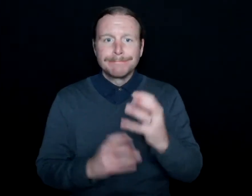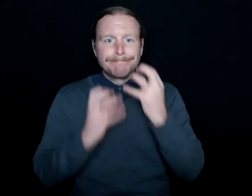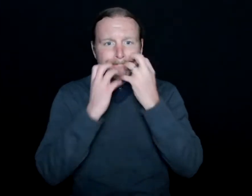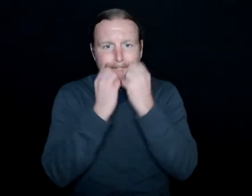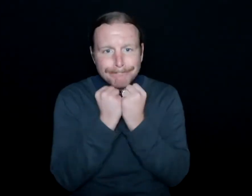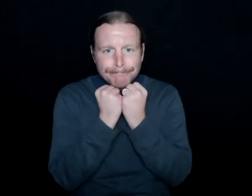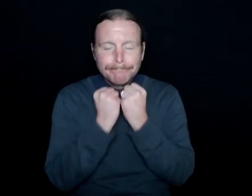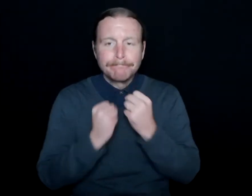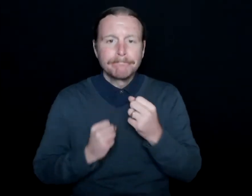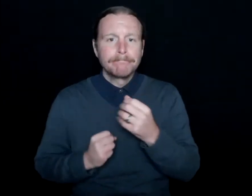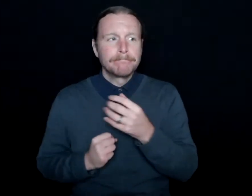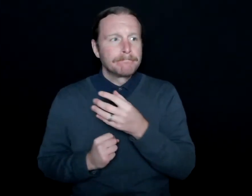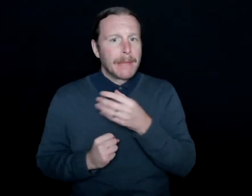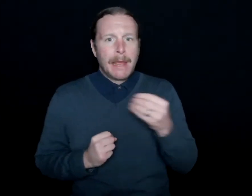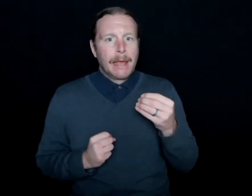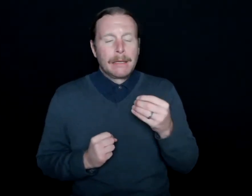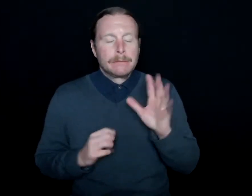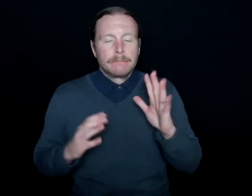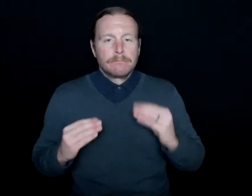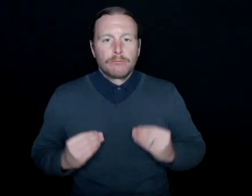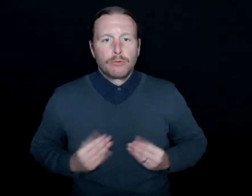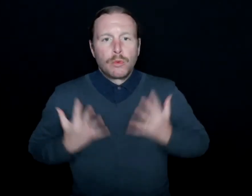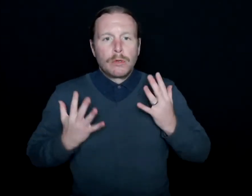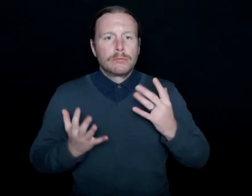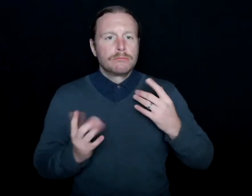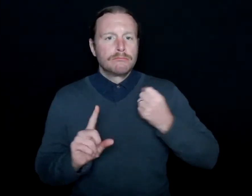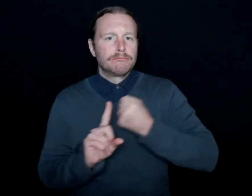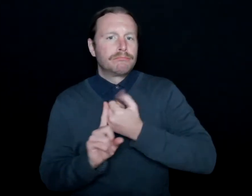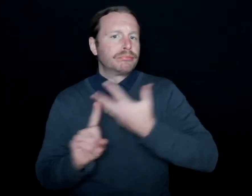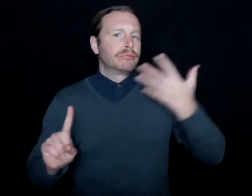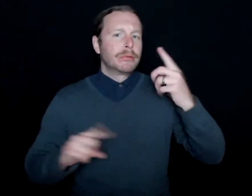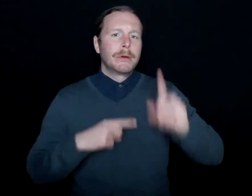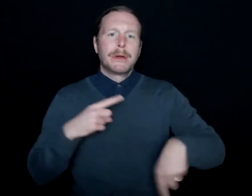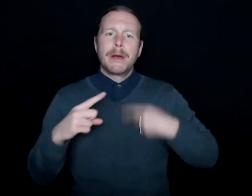and I'm really thrilled to talk a little bit more about this background.